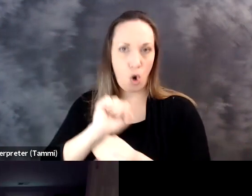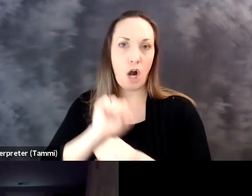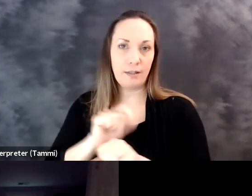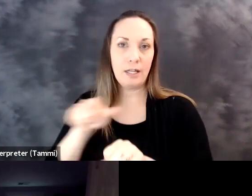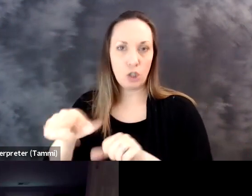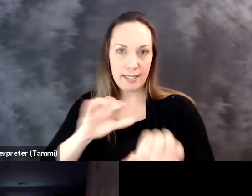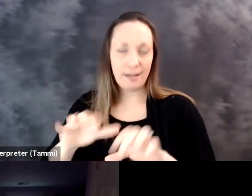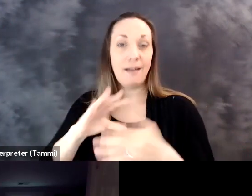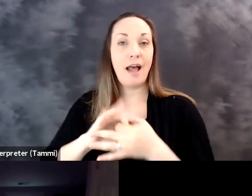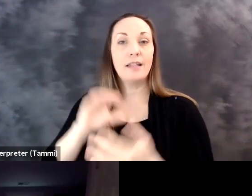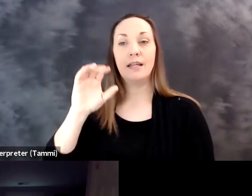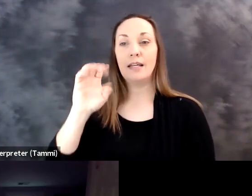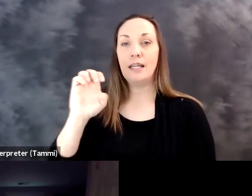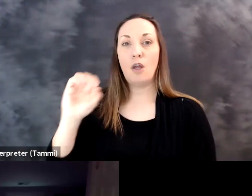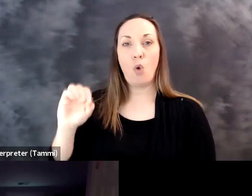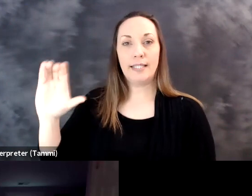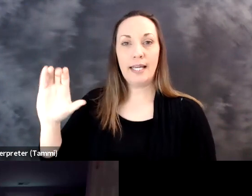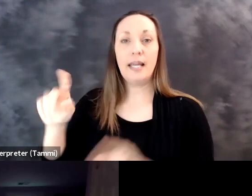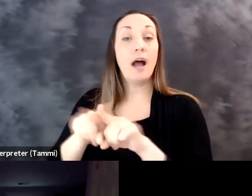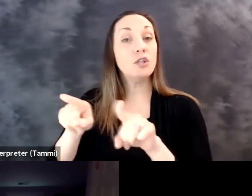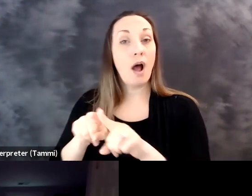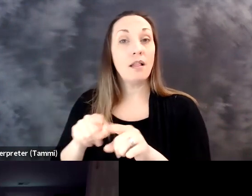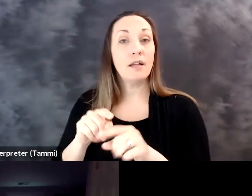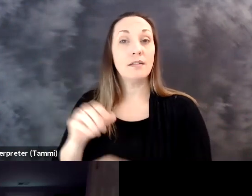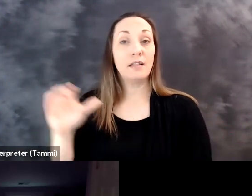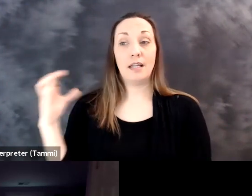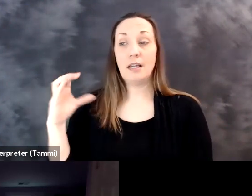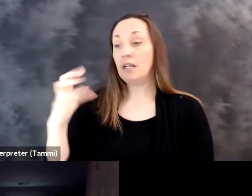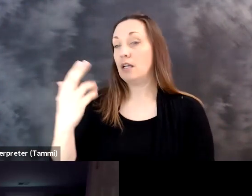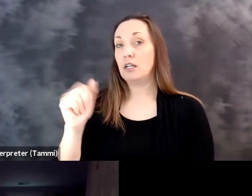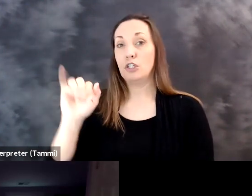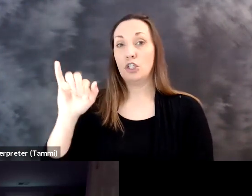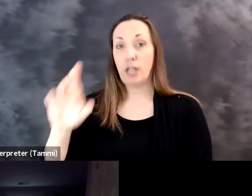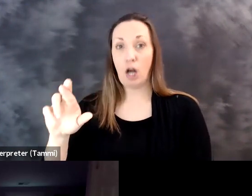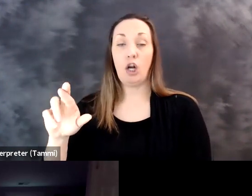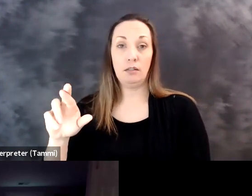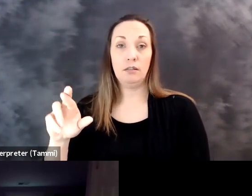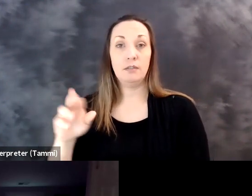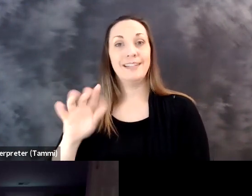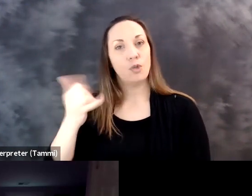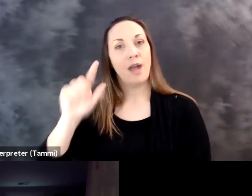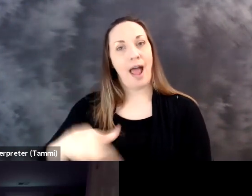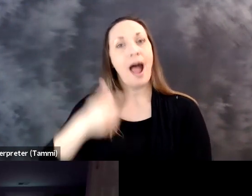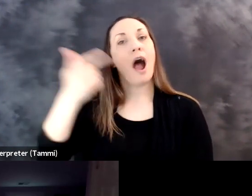Director Yang from all the dedicated